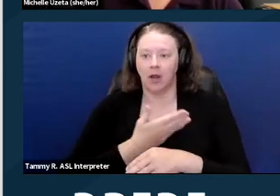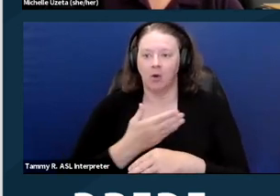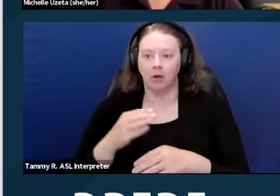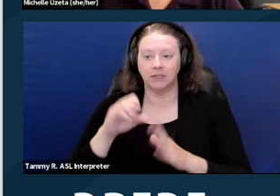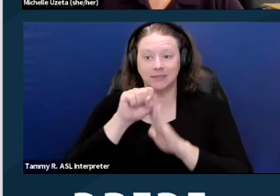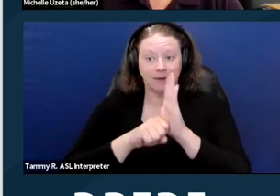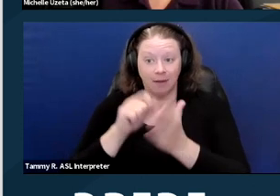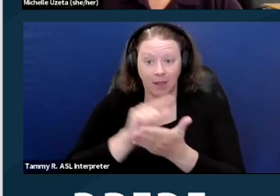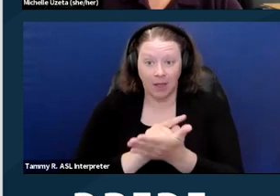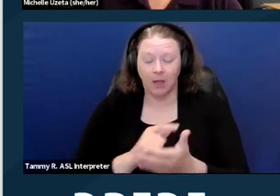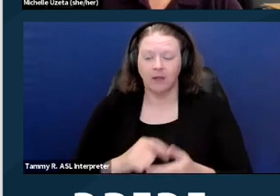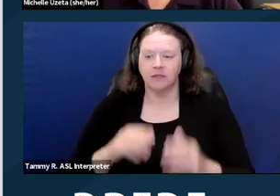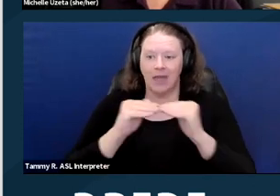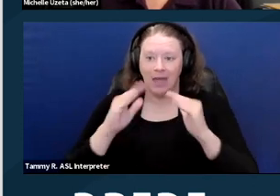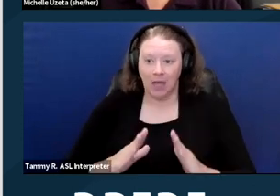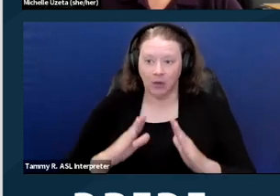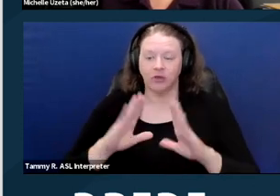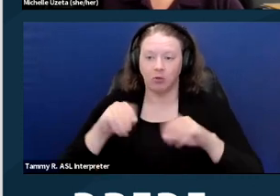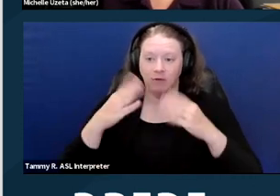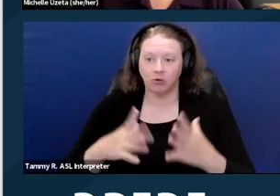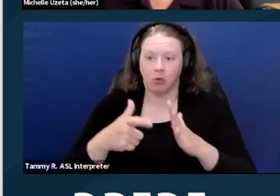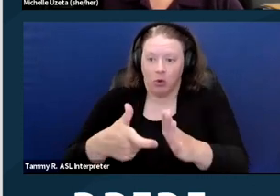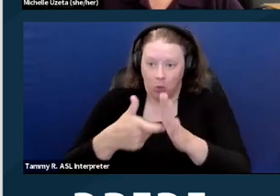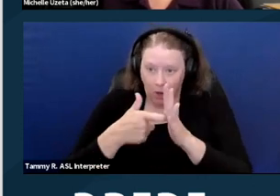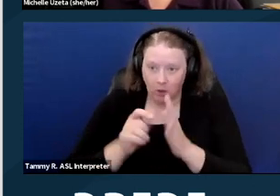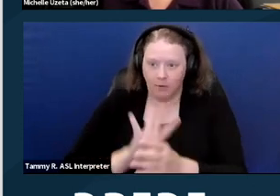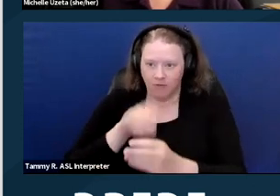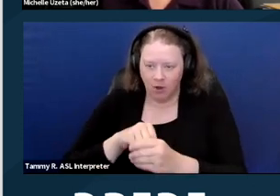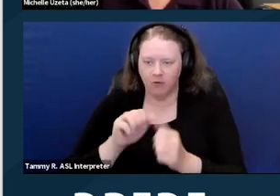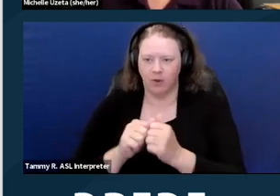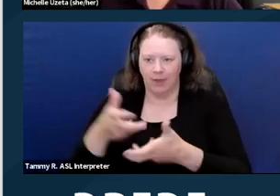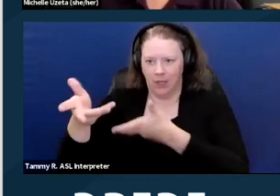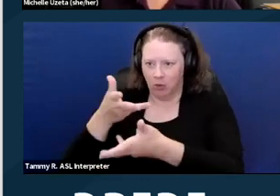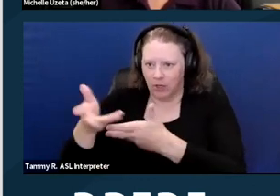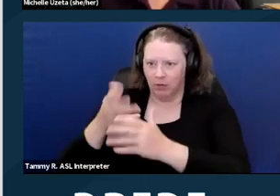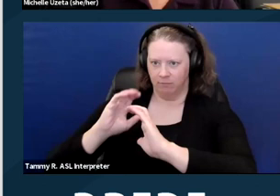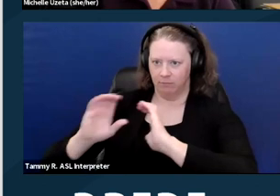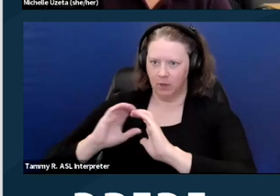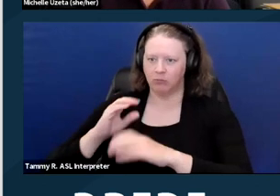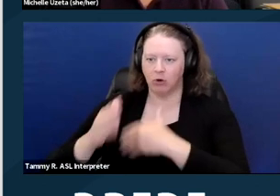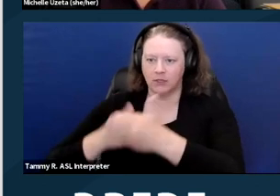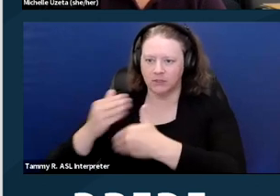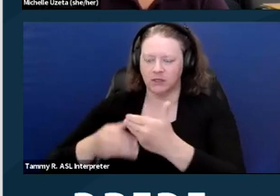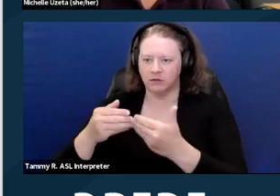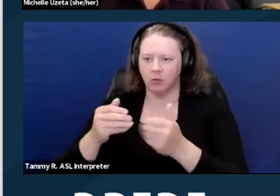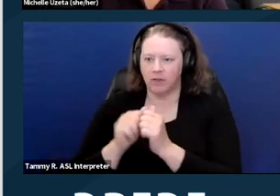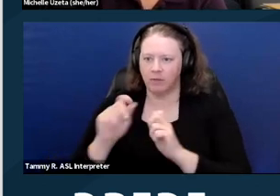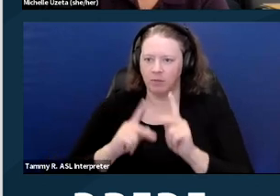housing providers are required to engage in an interactive process with people who request accommodations or modifications